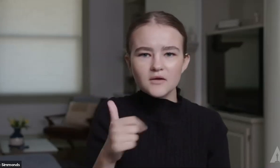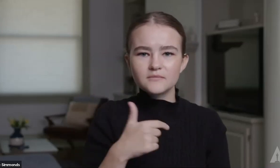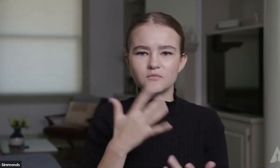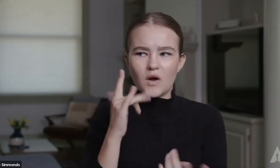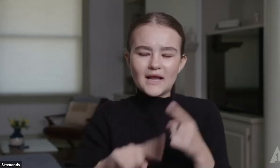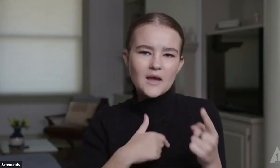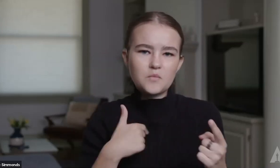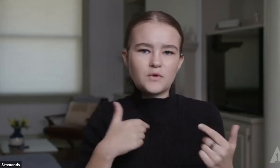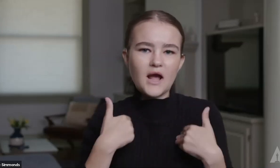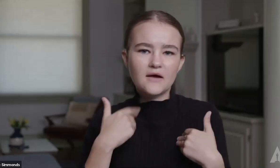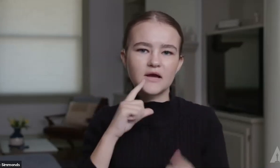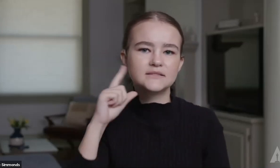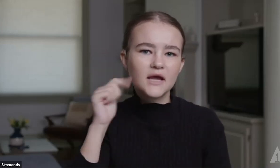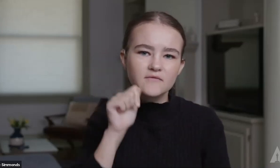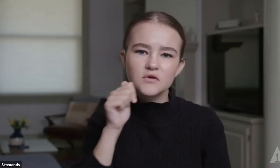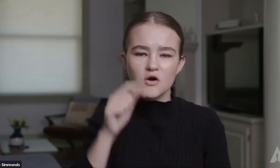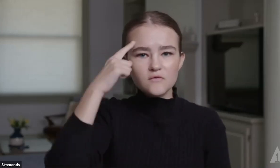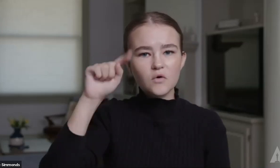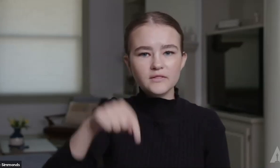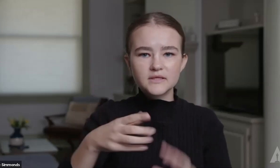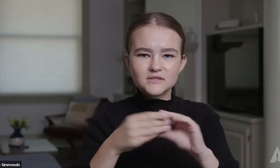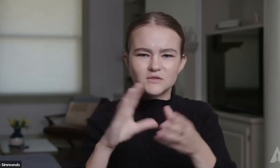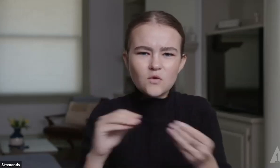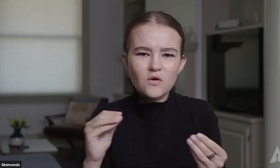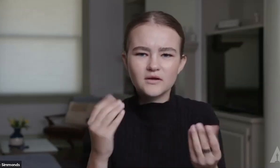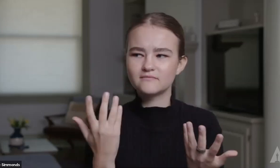out there for me. I'm not above calling directors and producers,